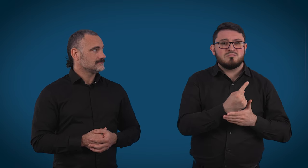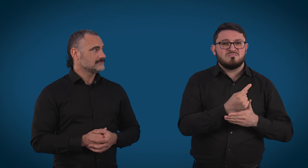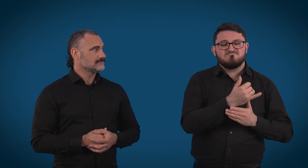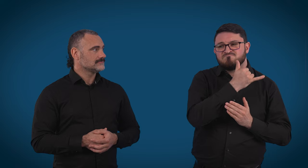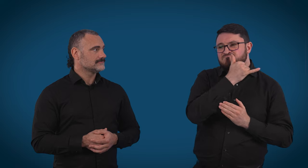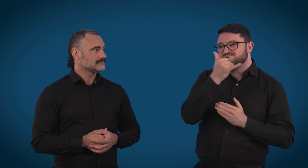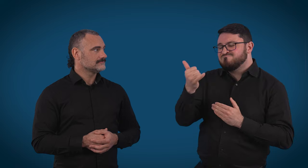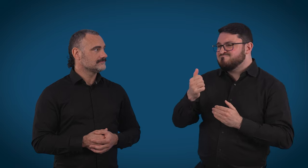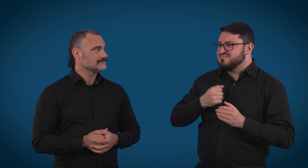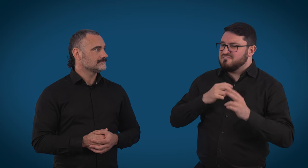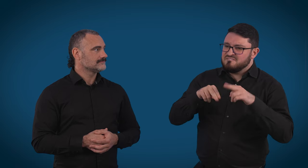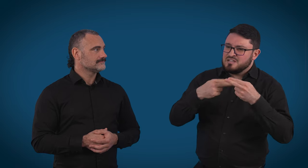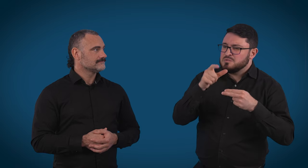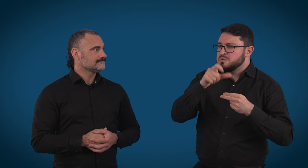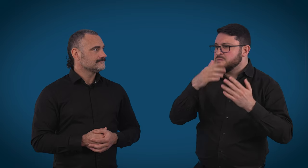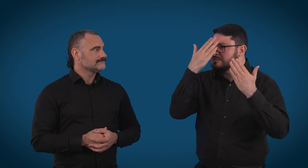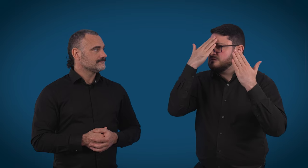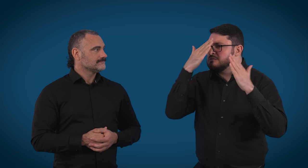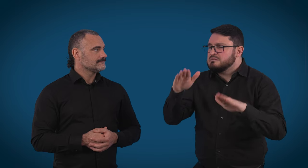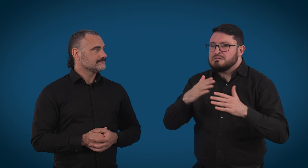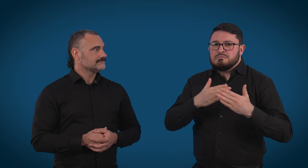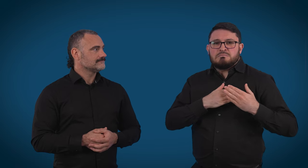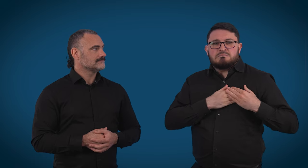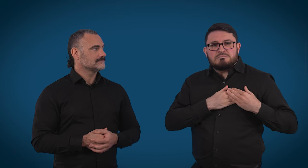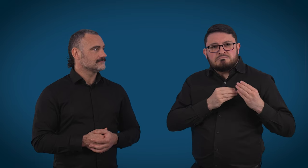to let someone know that, you know, a family member has passed away or a loved one has passed